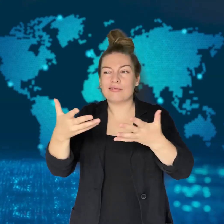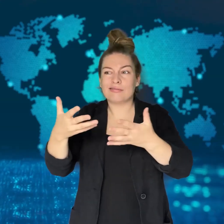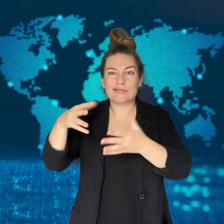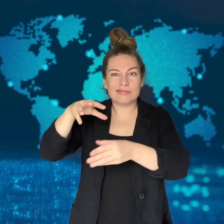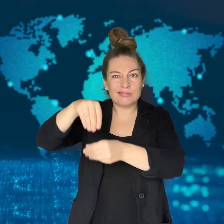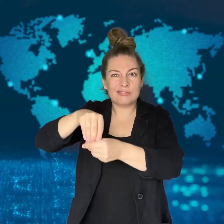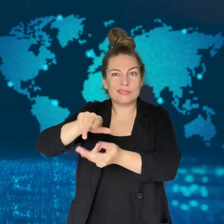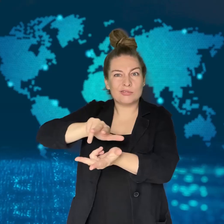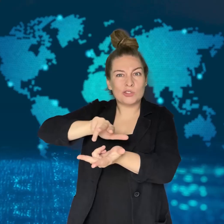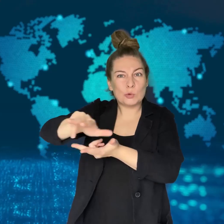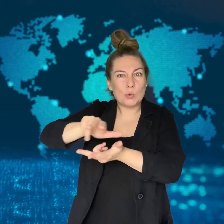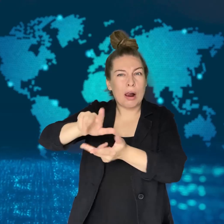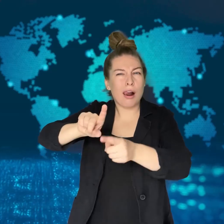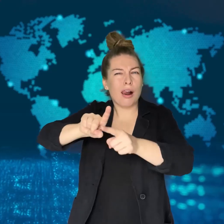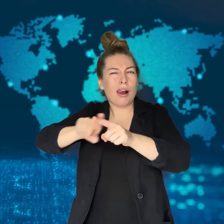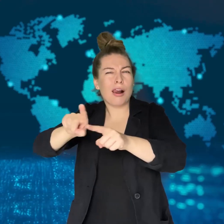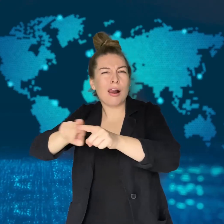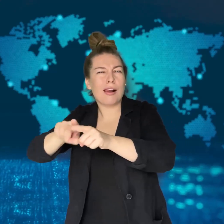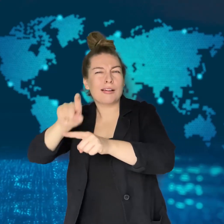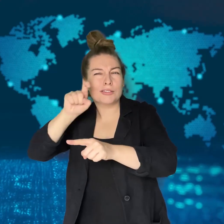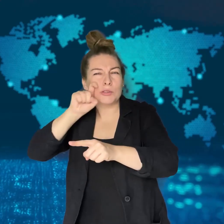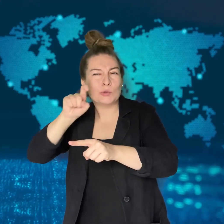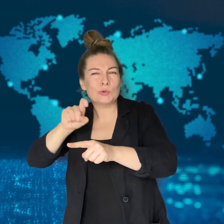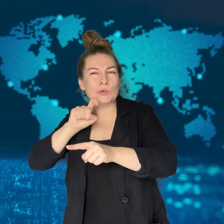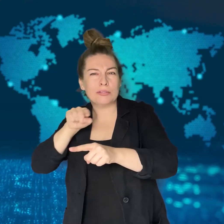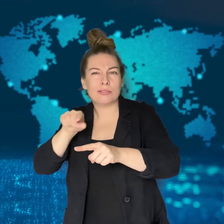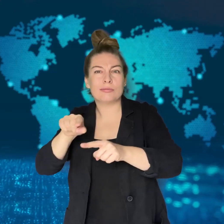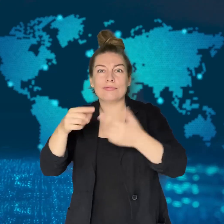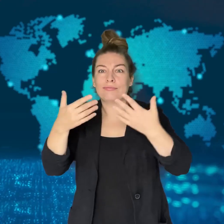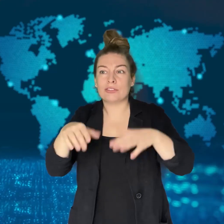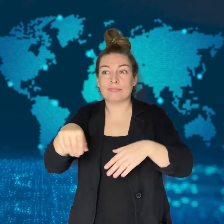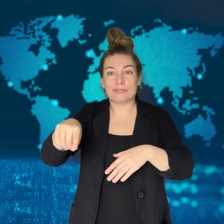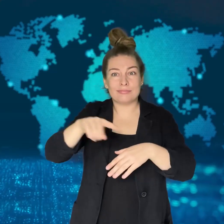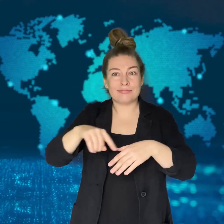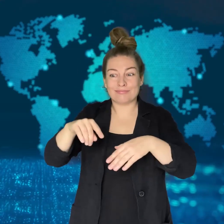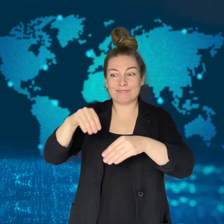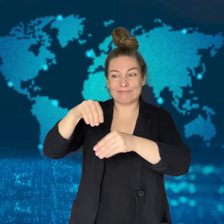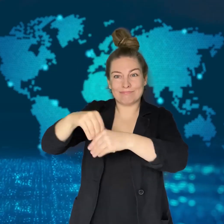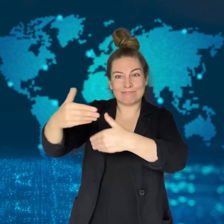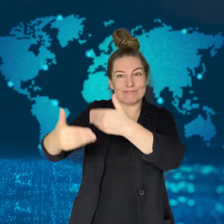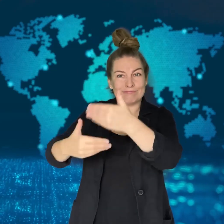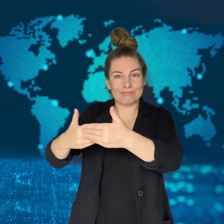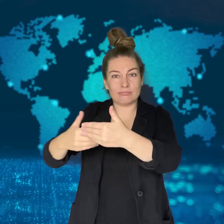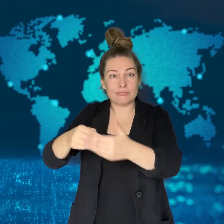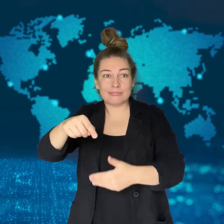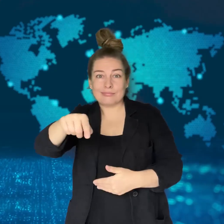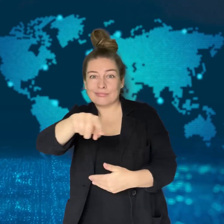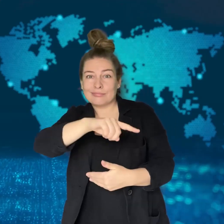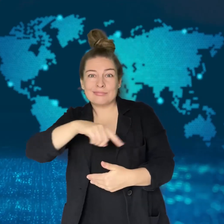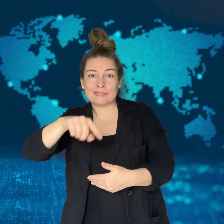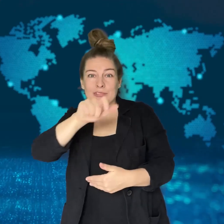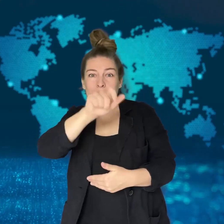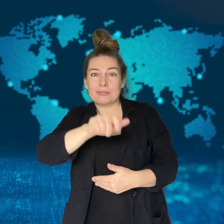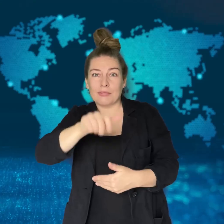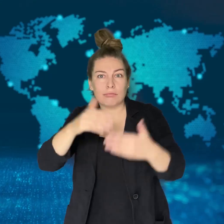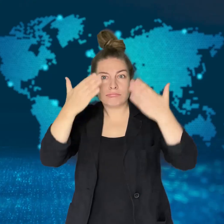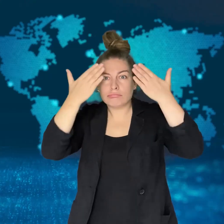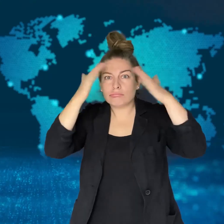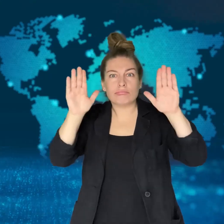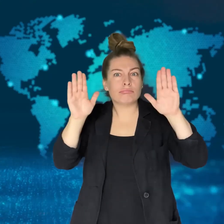The journalist learned that there was a group that shared pictures of